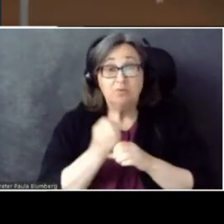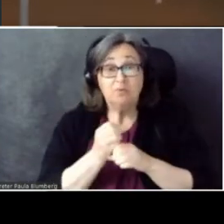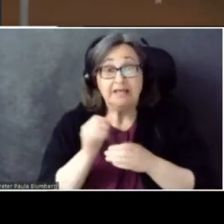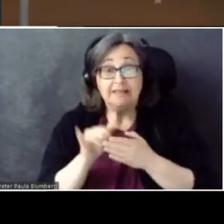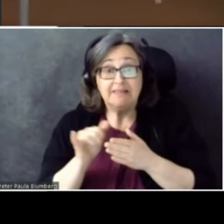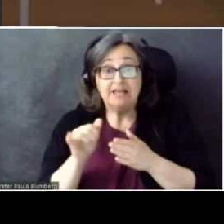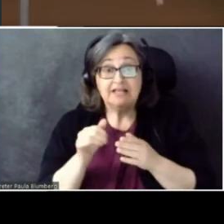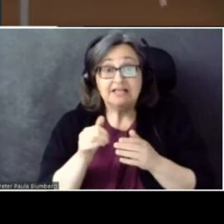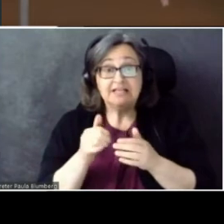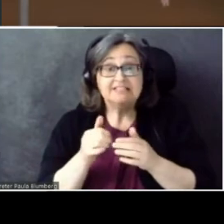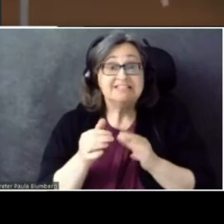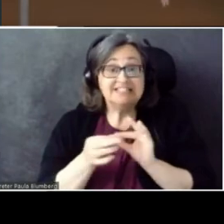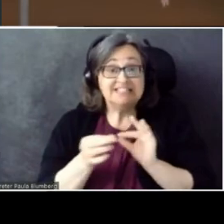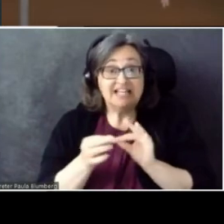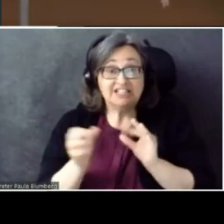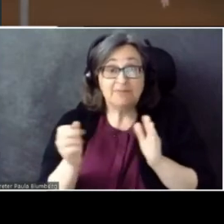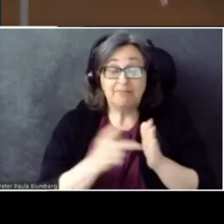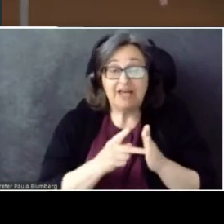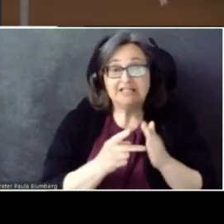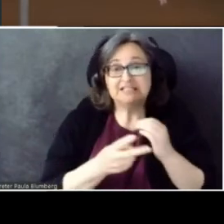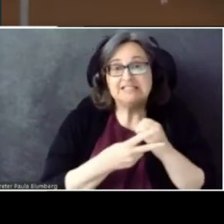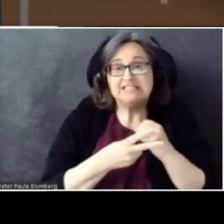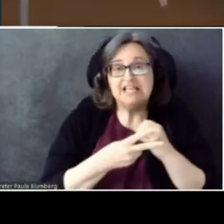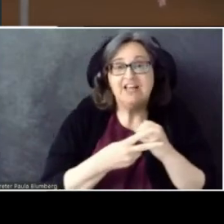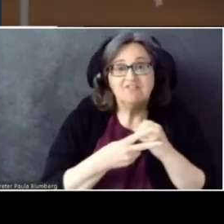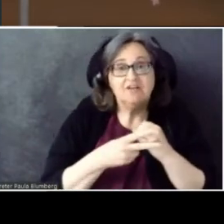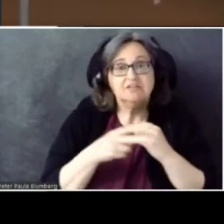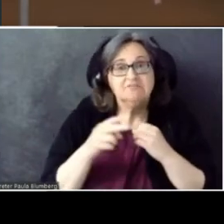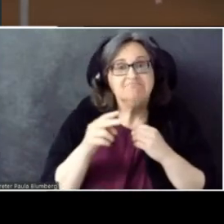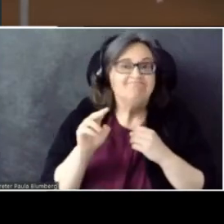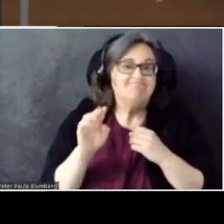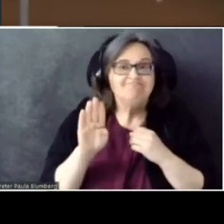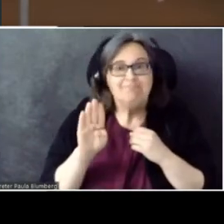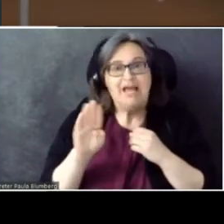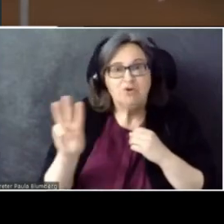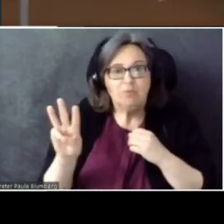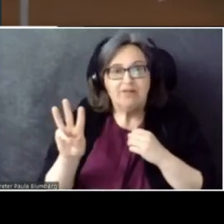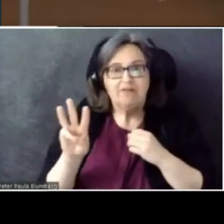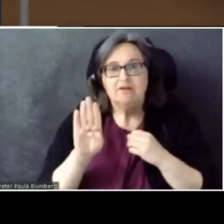some of these phrases can get quite lengthy, because we're doing this in multiple languages,